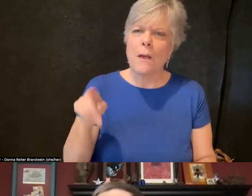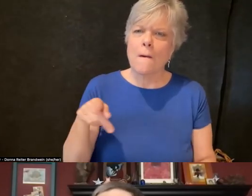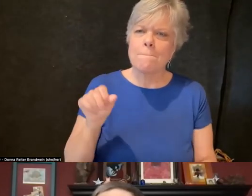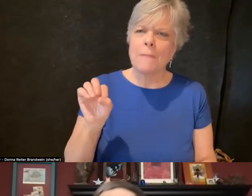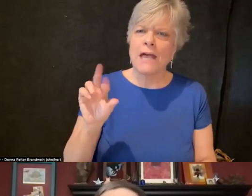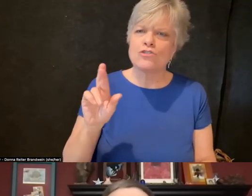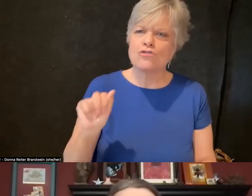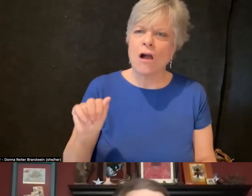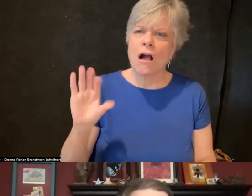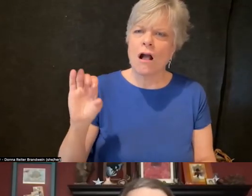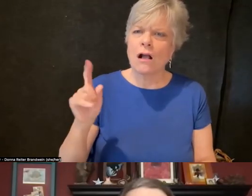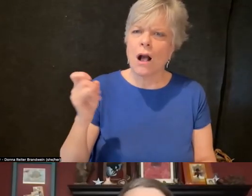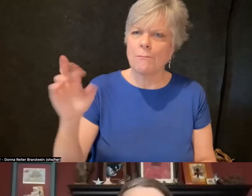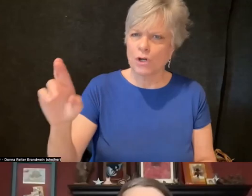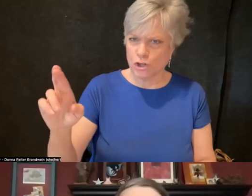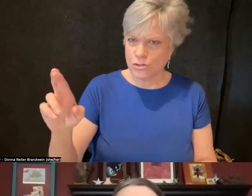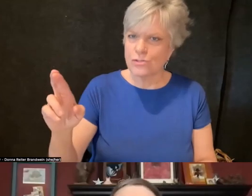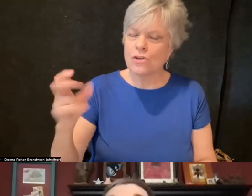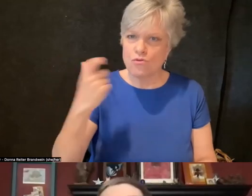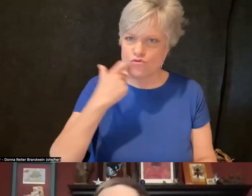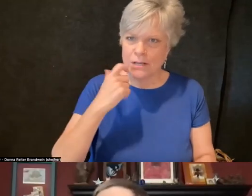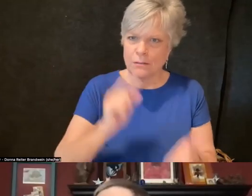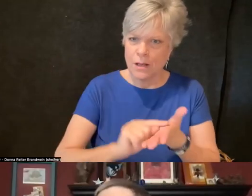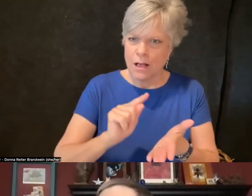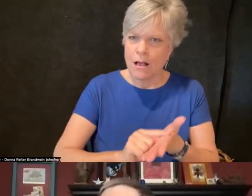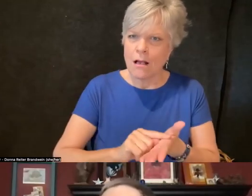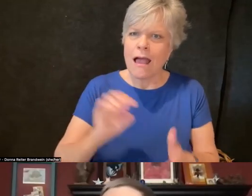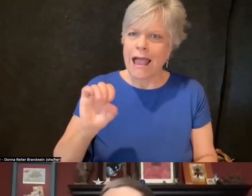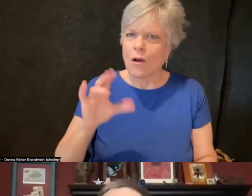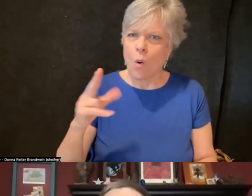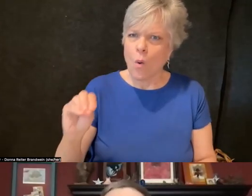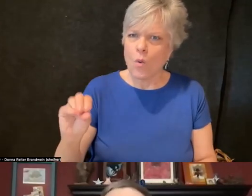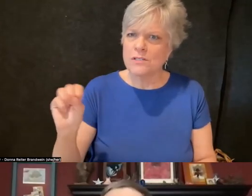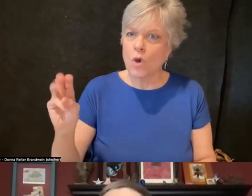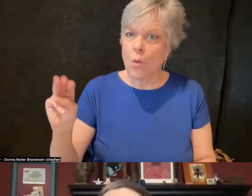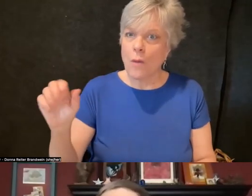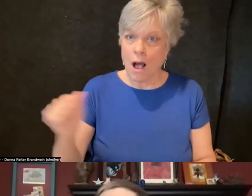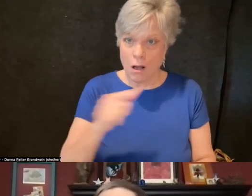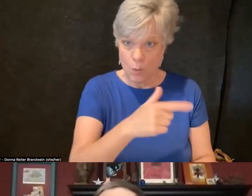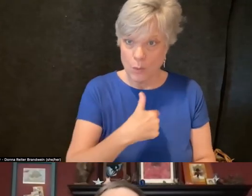"Eco Soma", which we'll actually have a review of that in the issue of "Word Gathering."